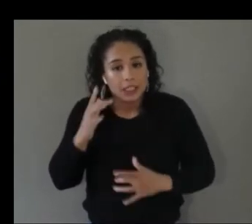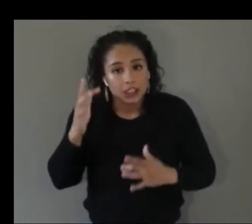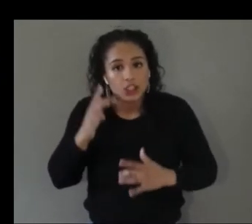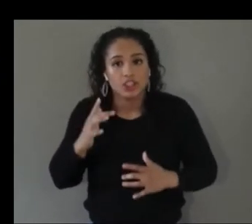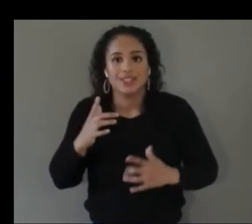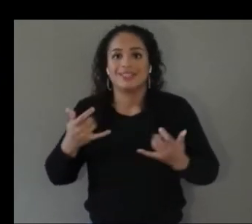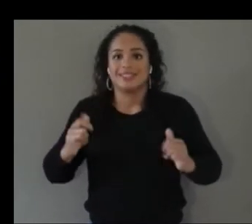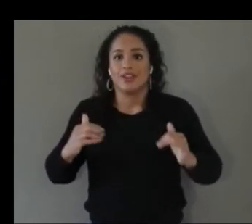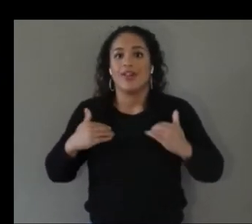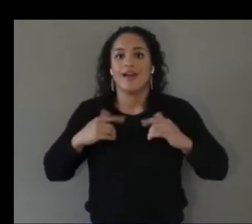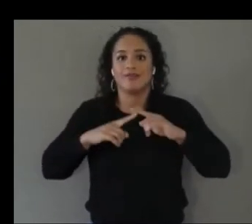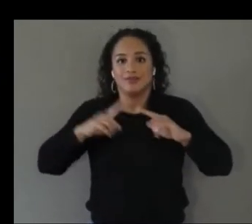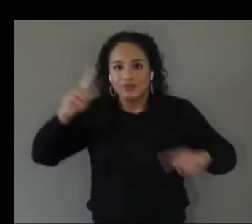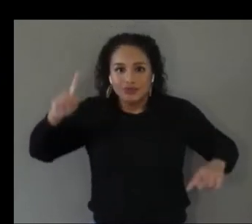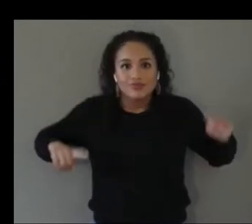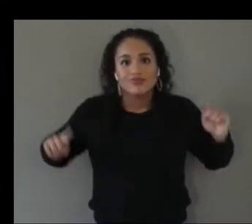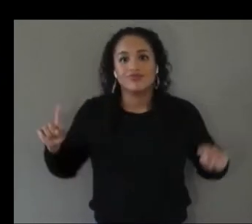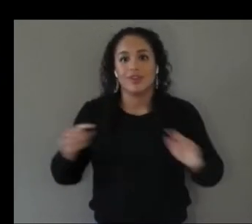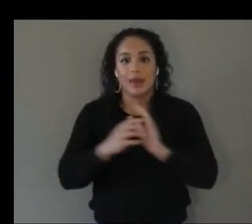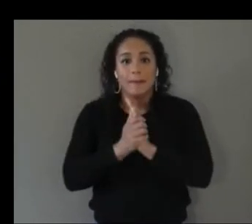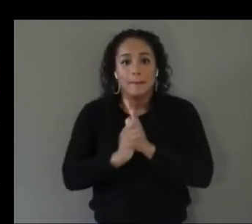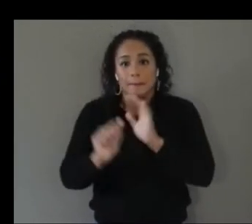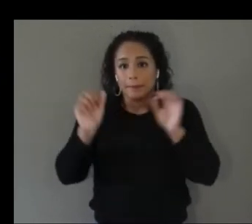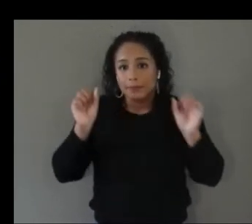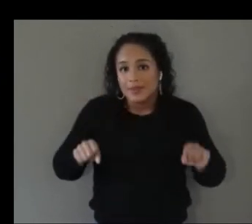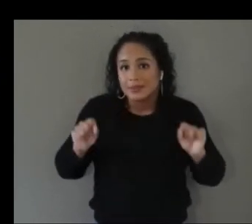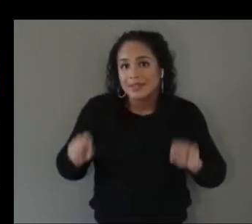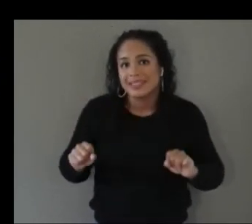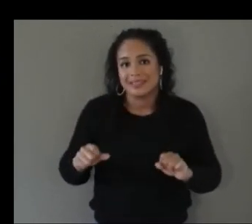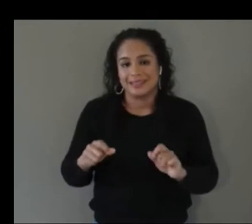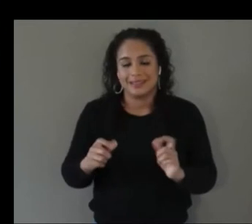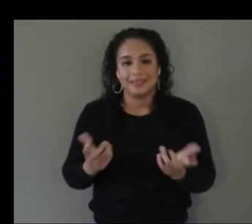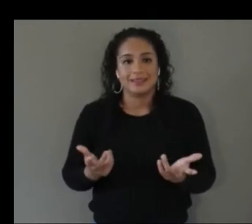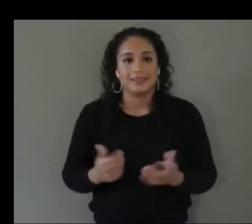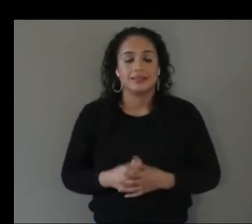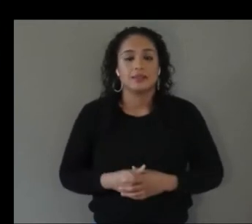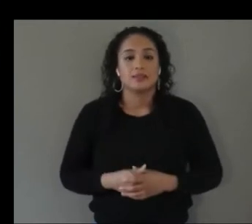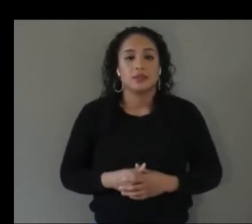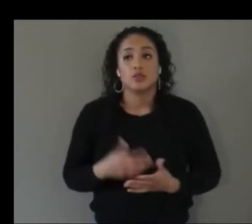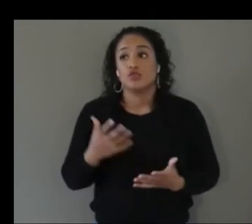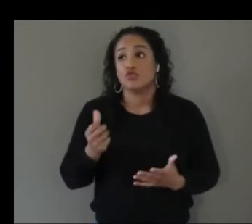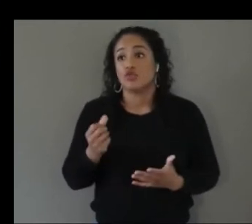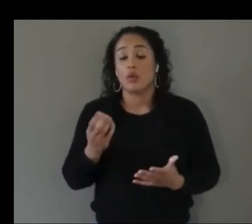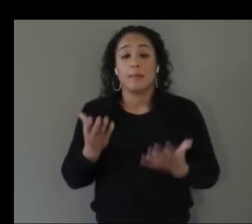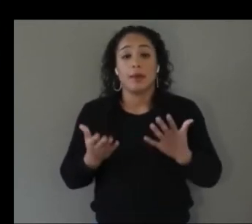that they might exhibit so you might um do a you know interview 10 people with cerebral palsy but